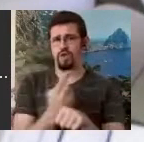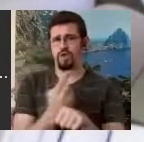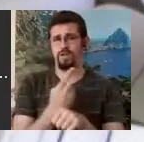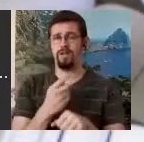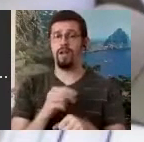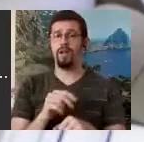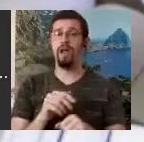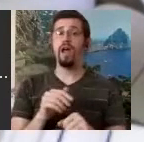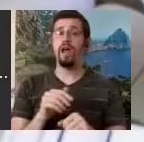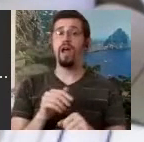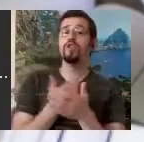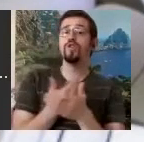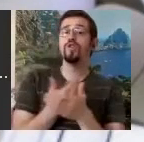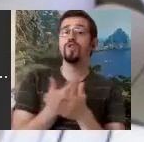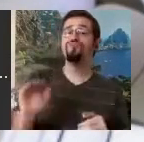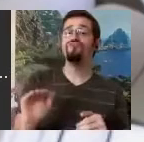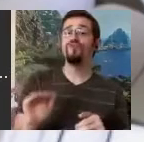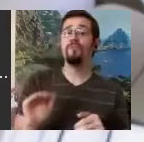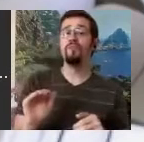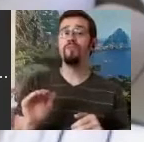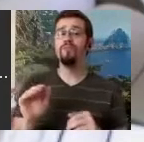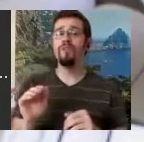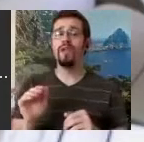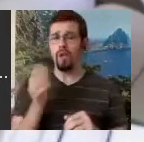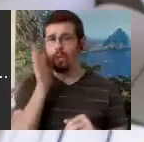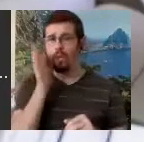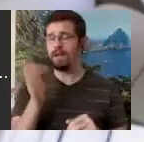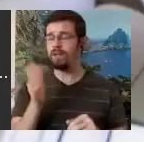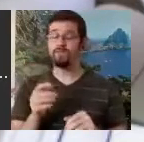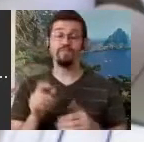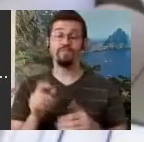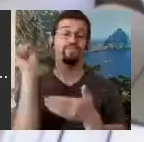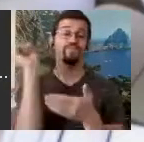uses a stick figure when they want to. So it's natural to the human brain, I think, to